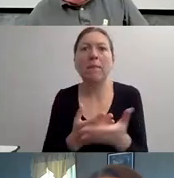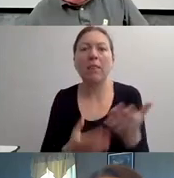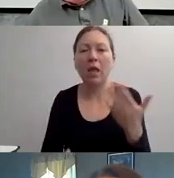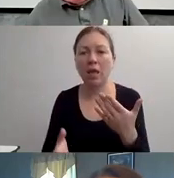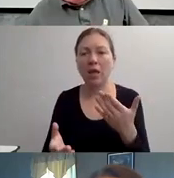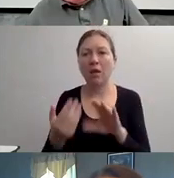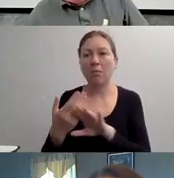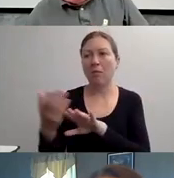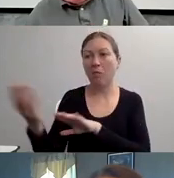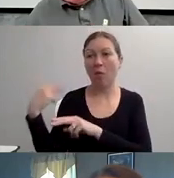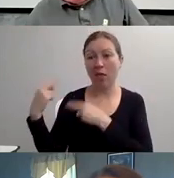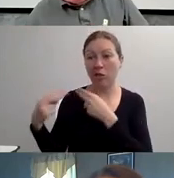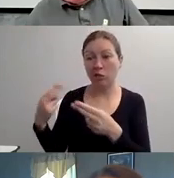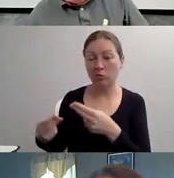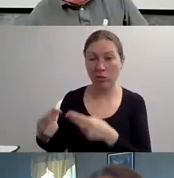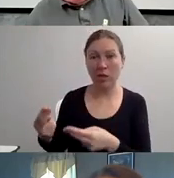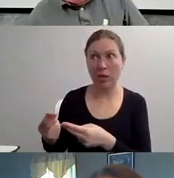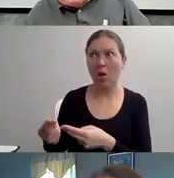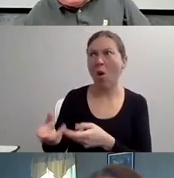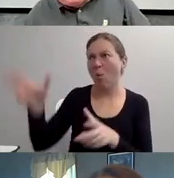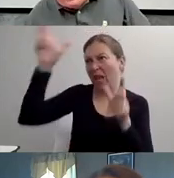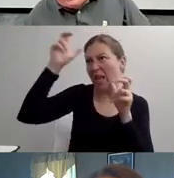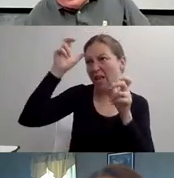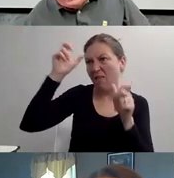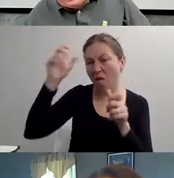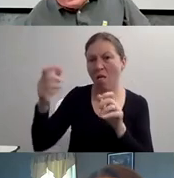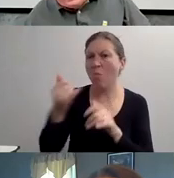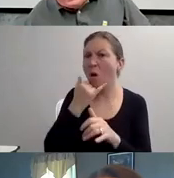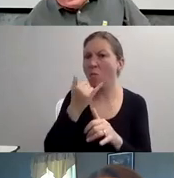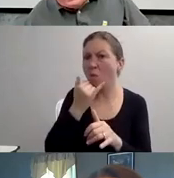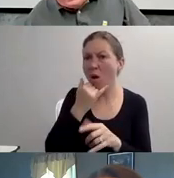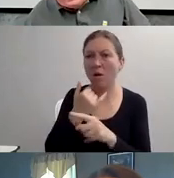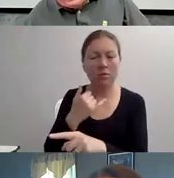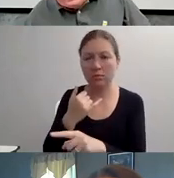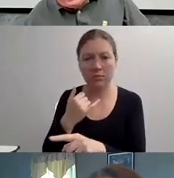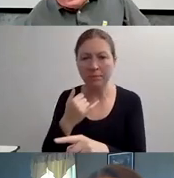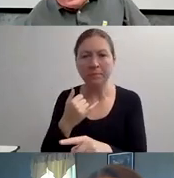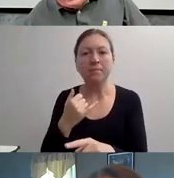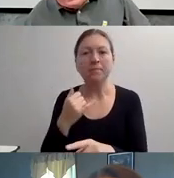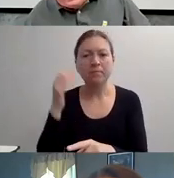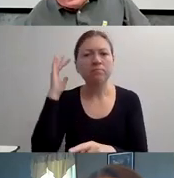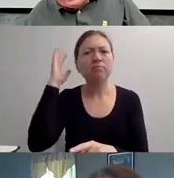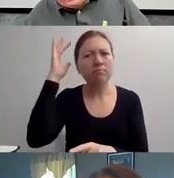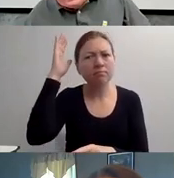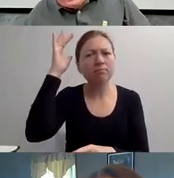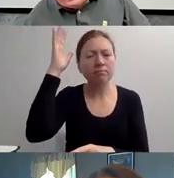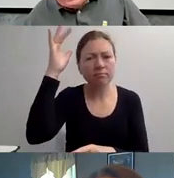A DISEASE THAT HAD TO BE ELIMINATED. HAD TO BE CURED. IT HAD TO BE OVERCOME."